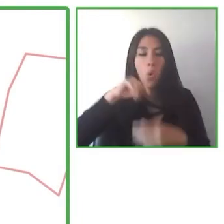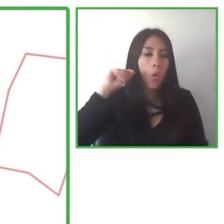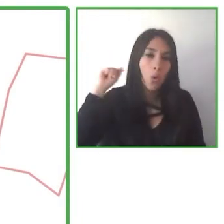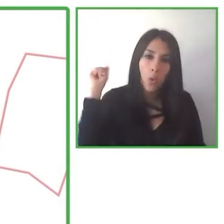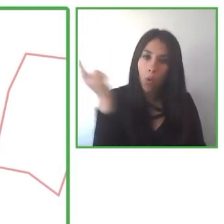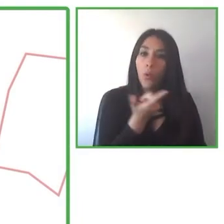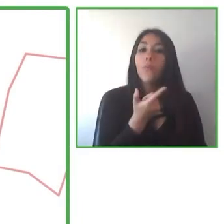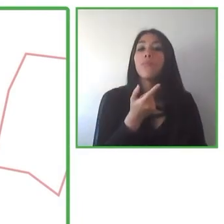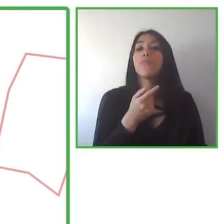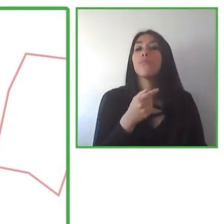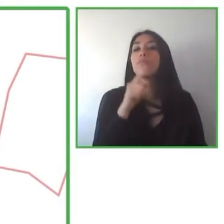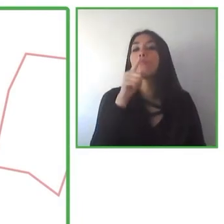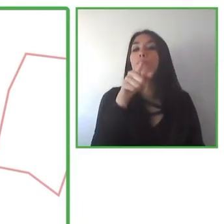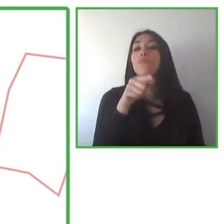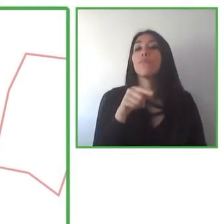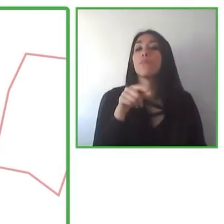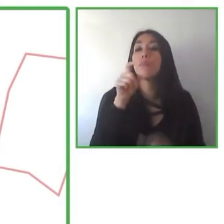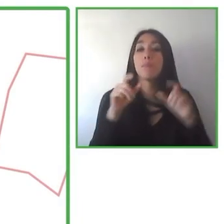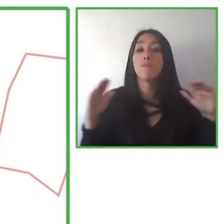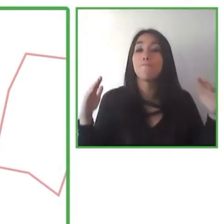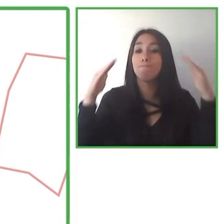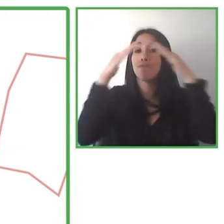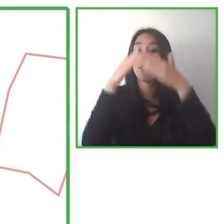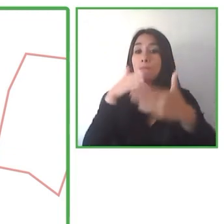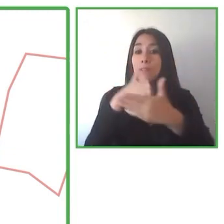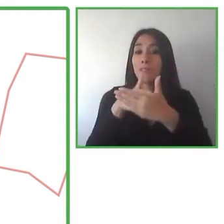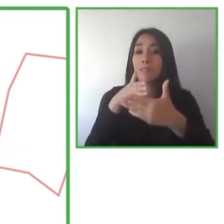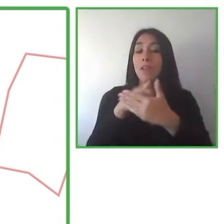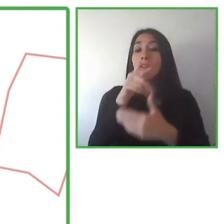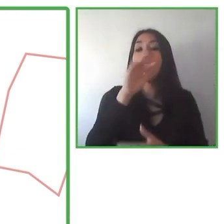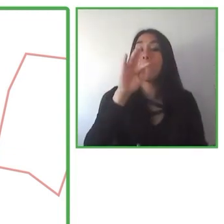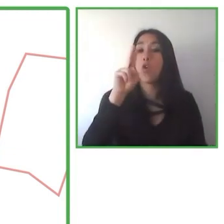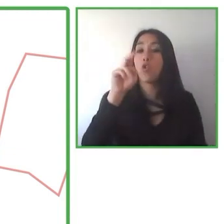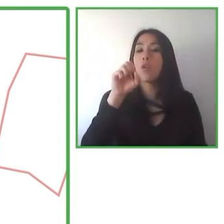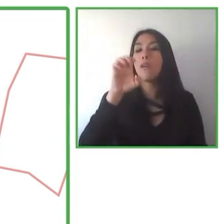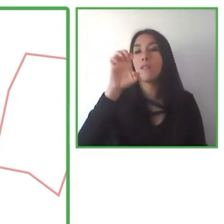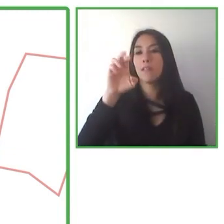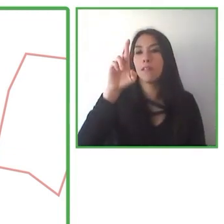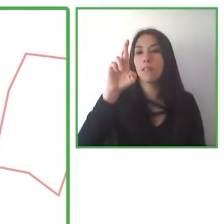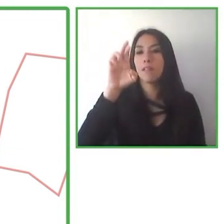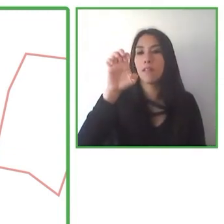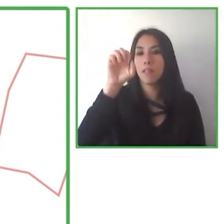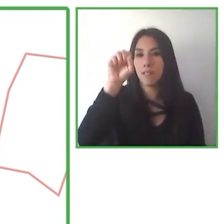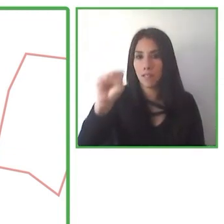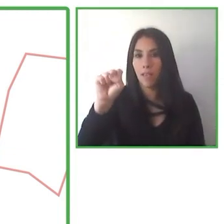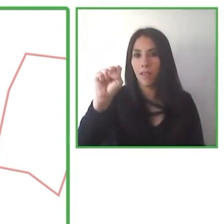Hiking without limits from Fundación Eres."